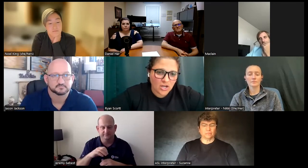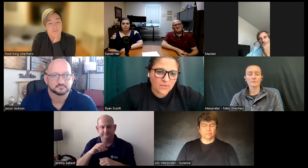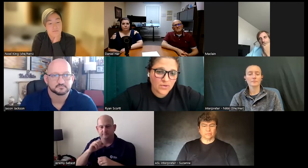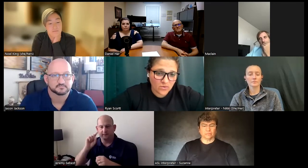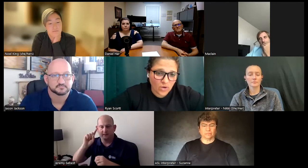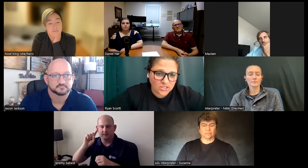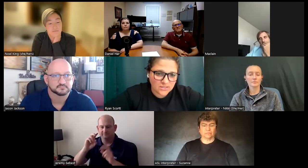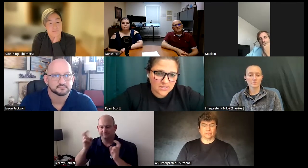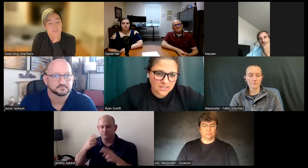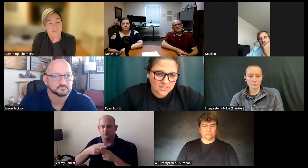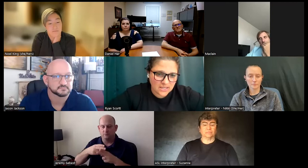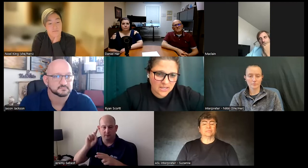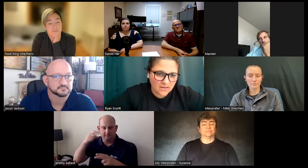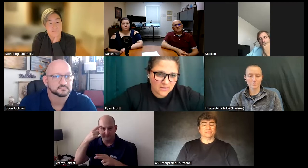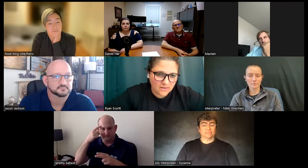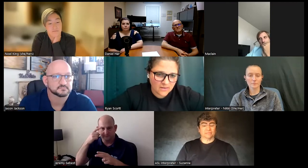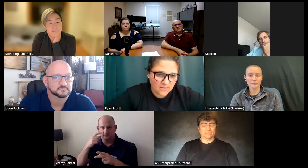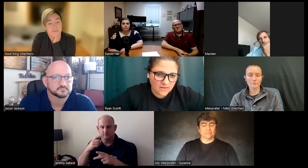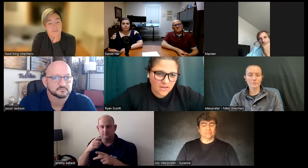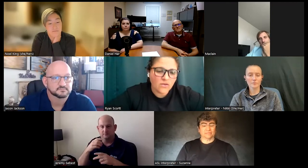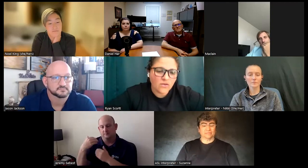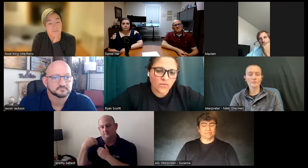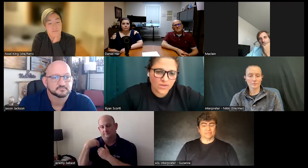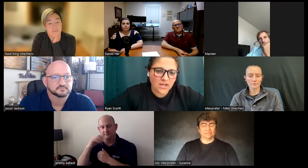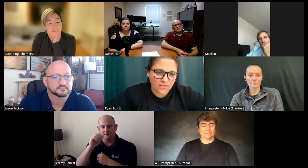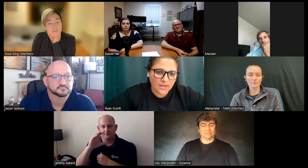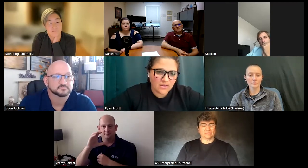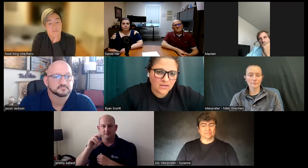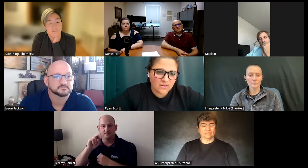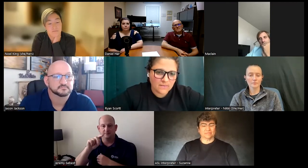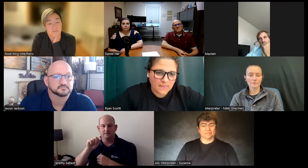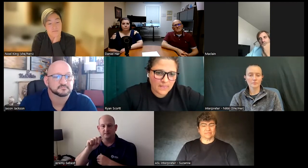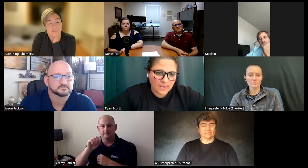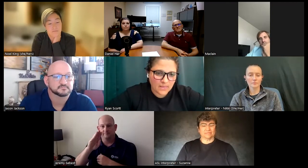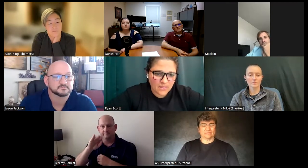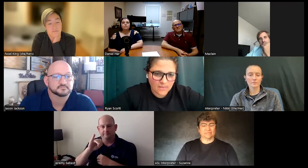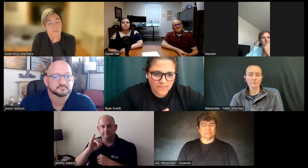job in Washington DC for the government